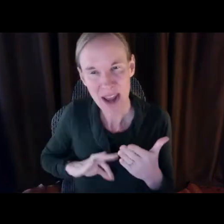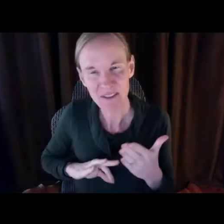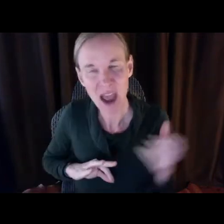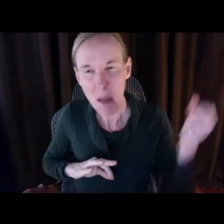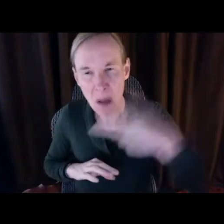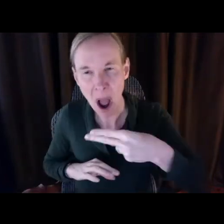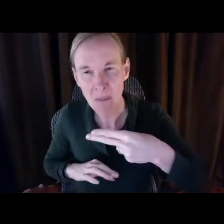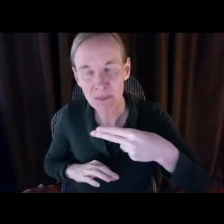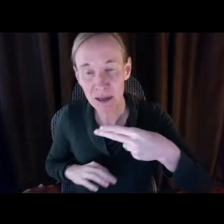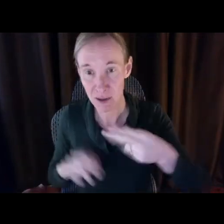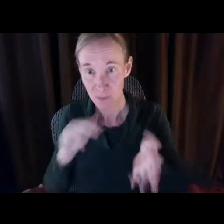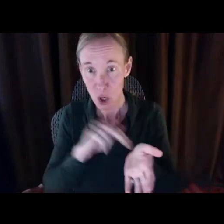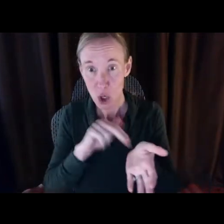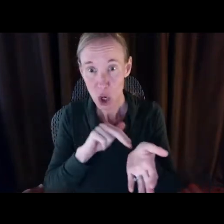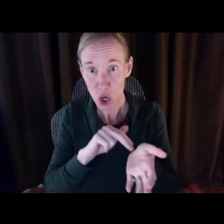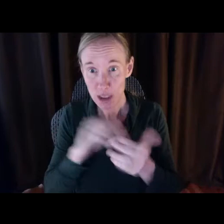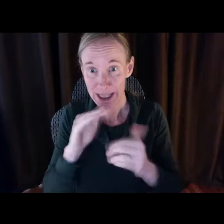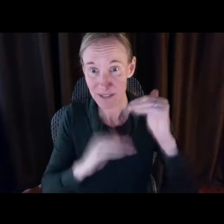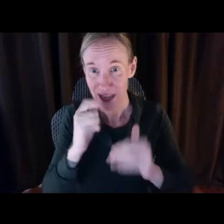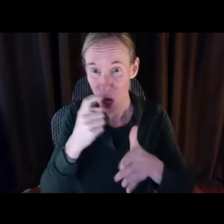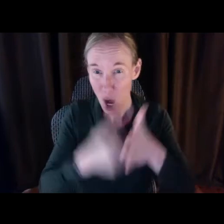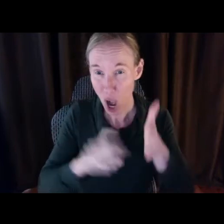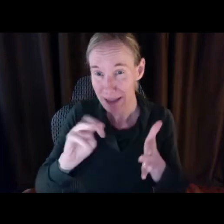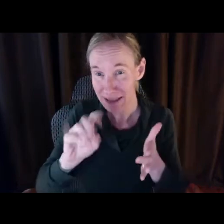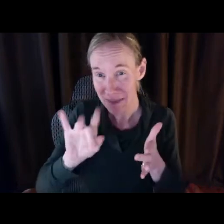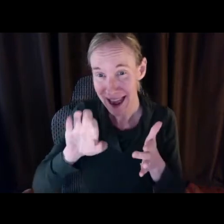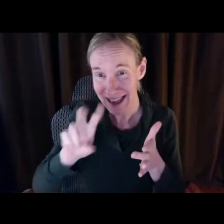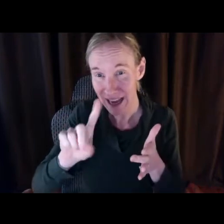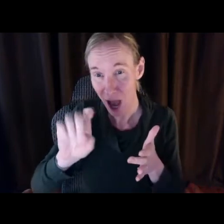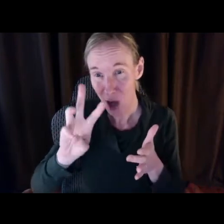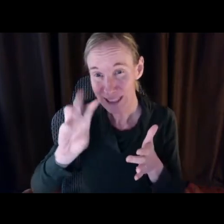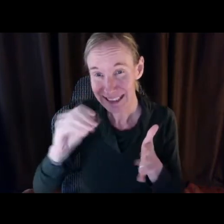home care work ears living wage is large but the pay off